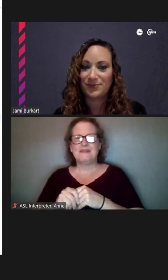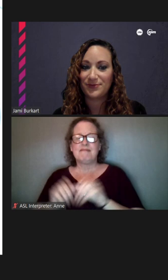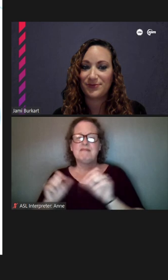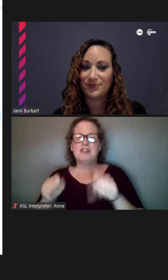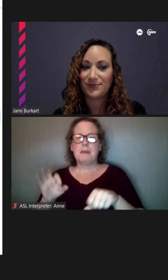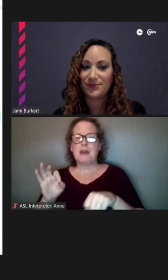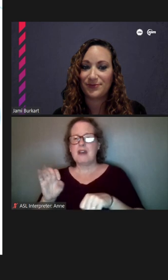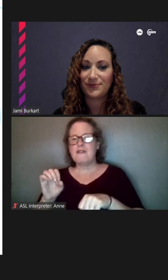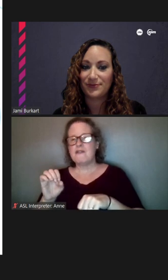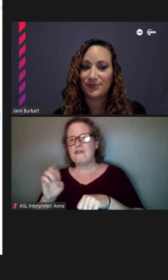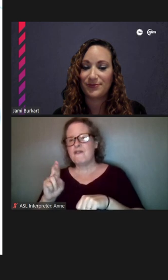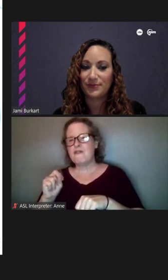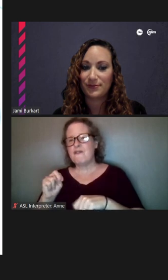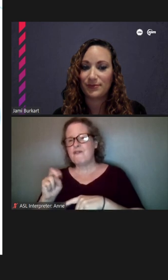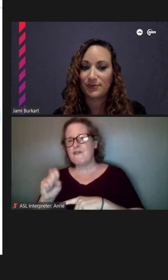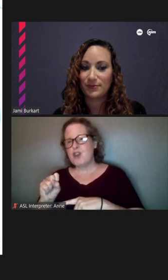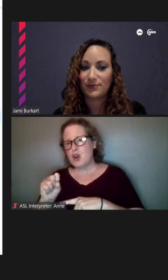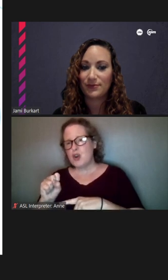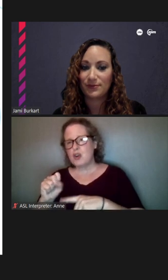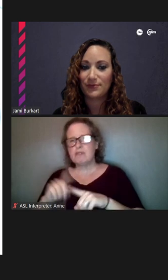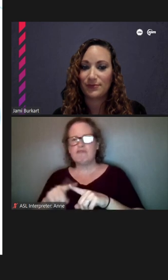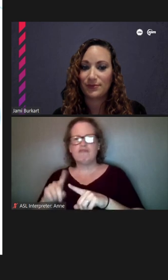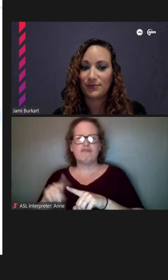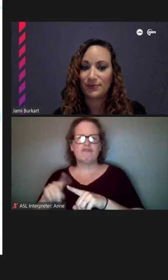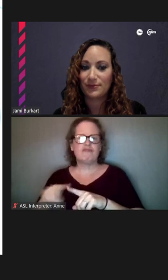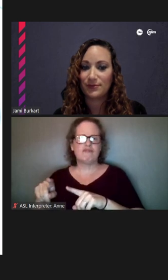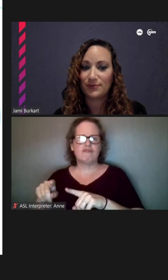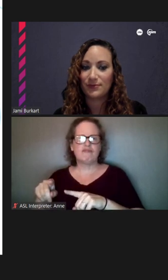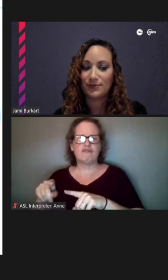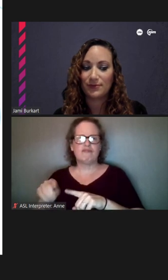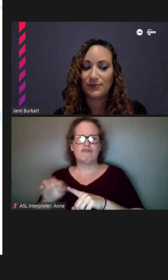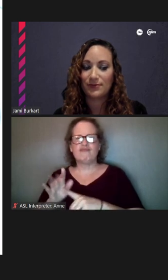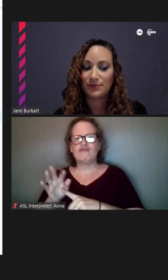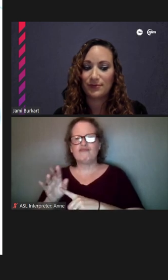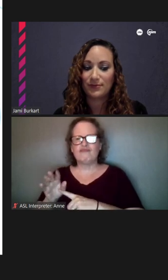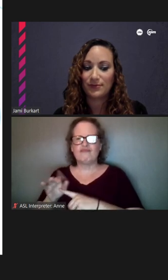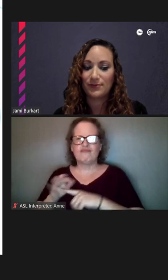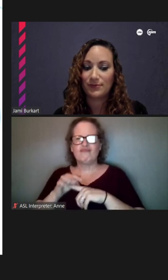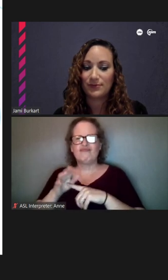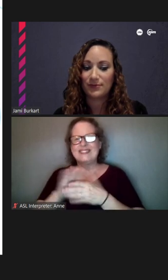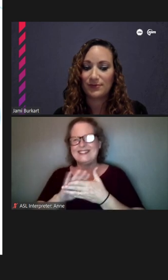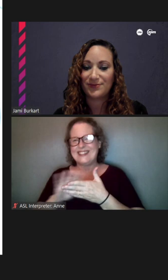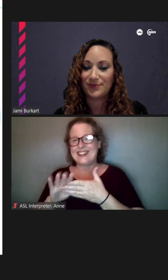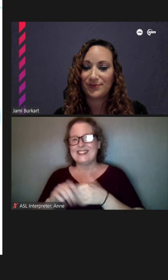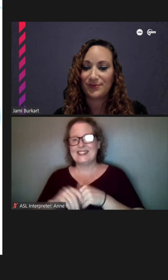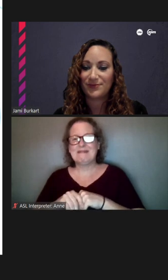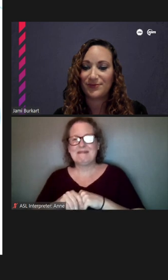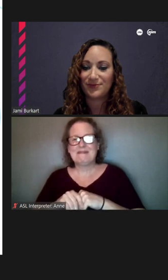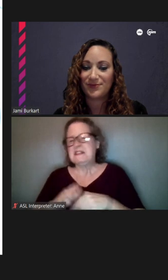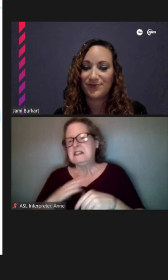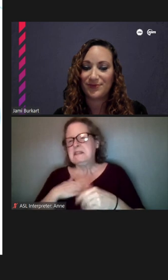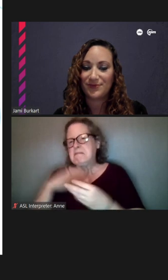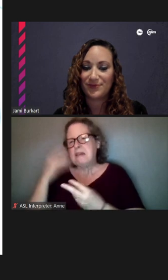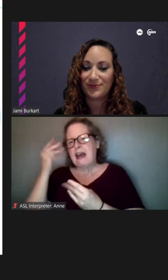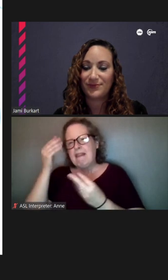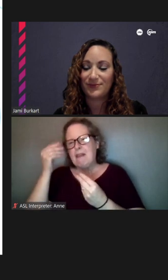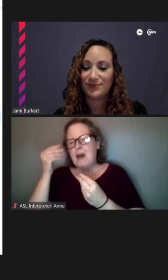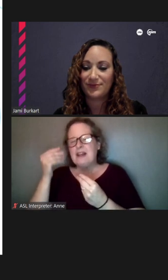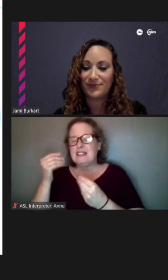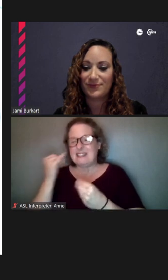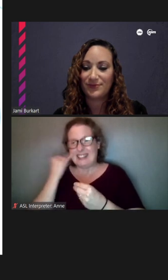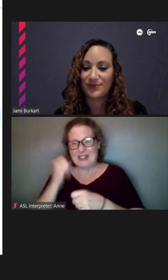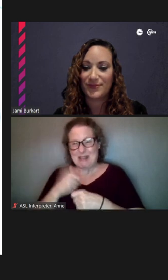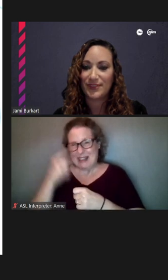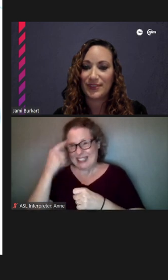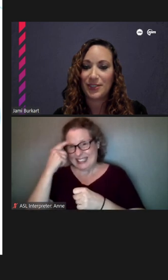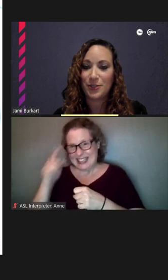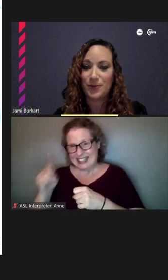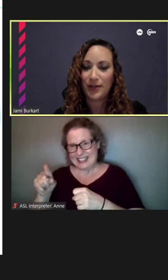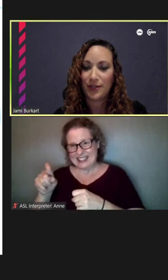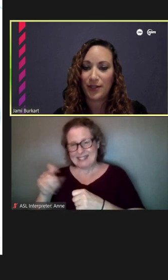or just different variety of leaves, so that's kind of my thoughts. They make sense. Thank you, Beth.